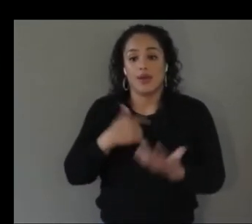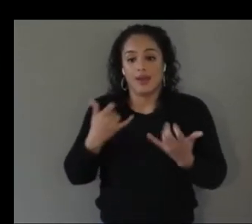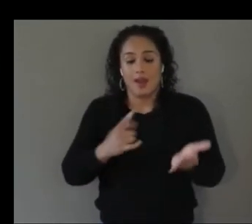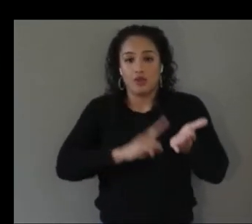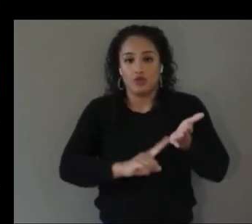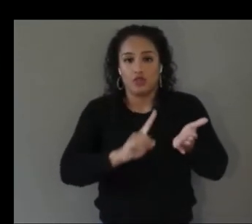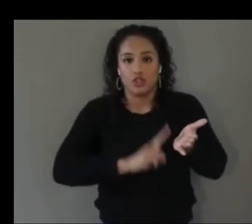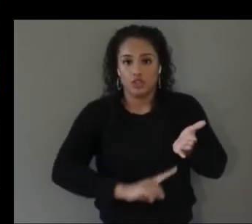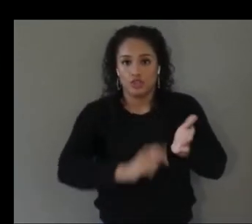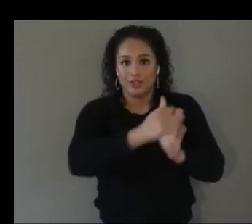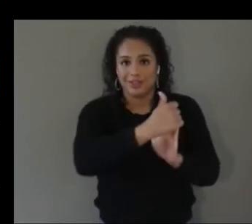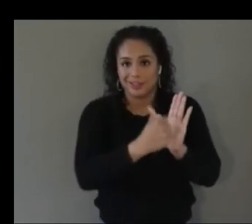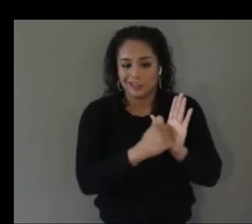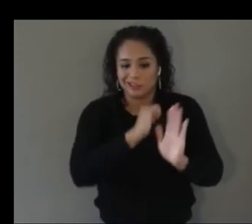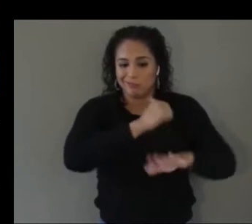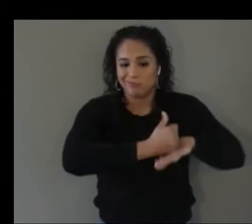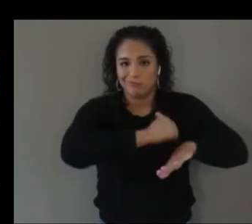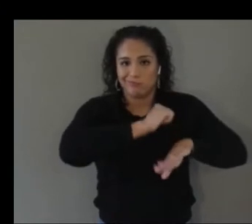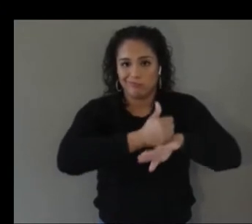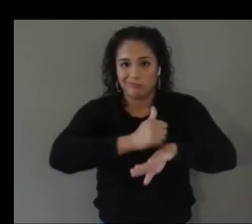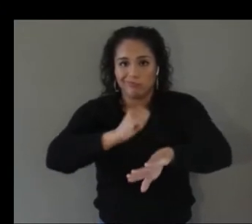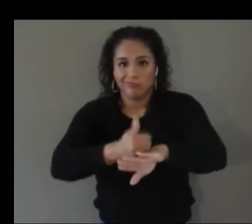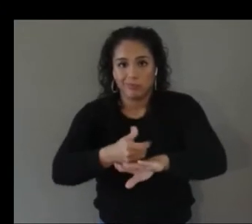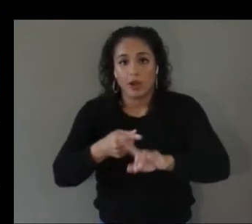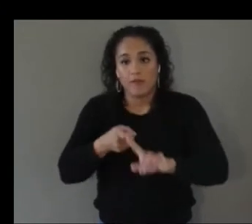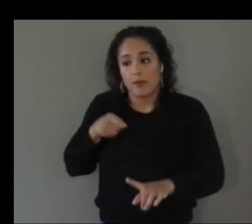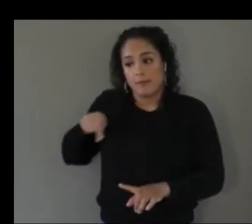based on these kind of empirical results based off the challenges that people